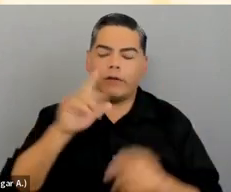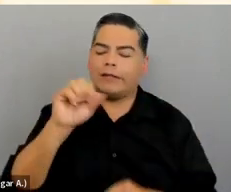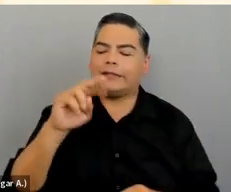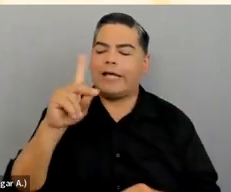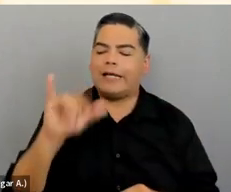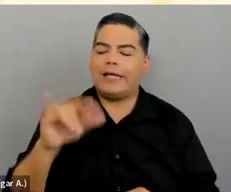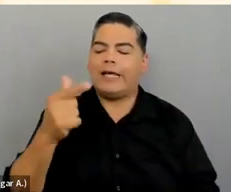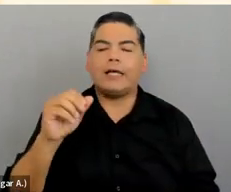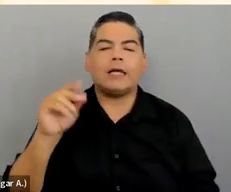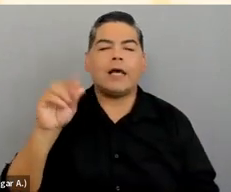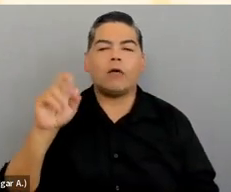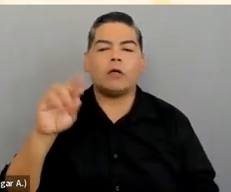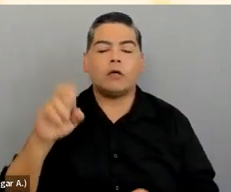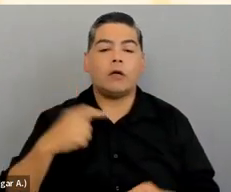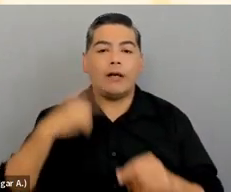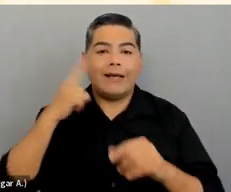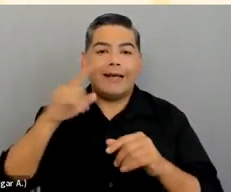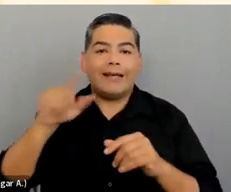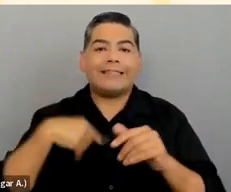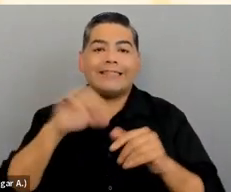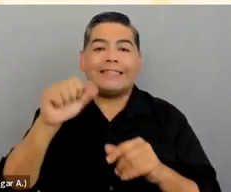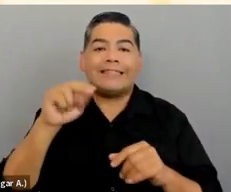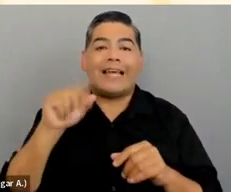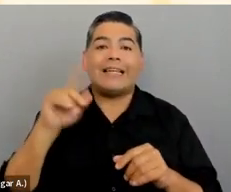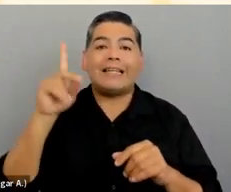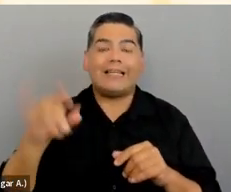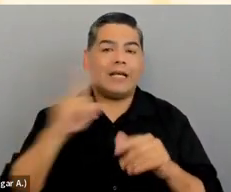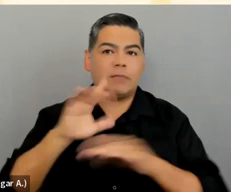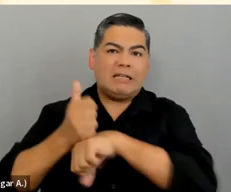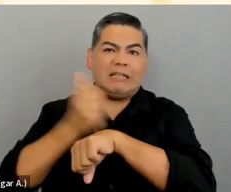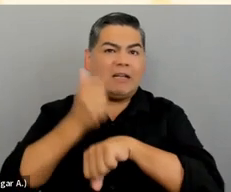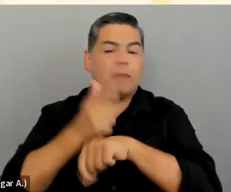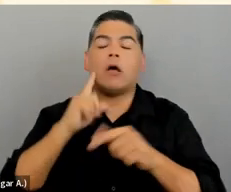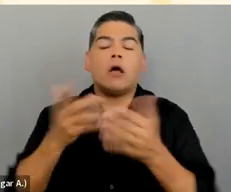As a web accessibility specialist, Sandi has been developing modern accessible websites for over 15 years.